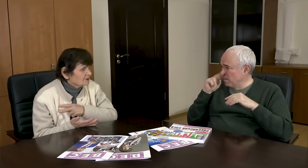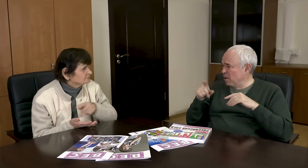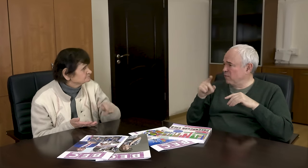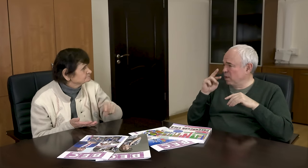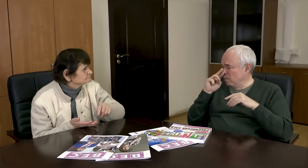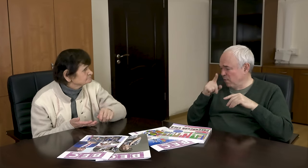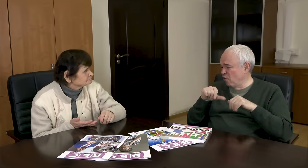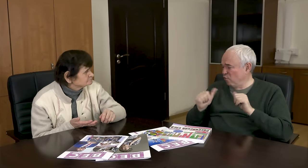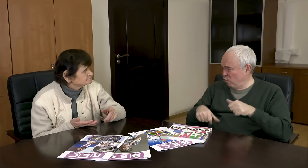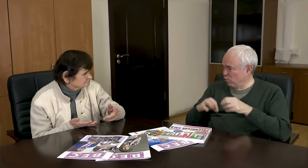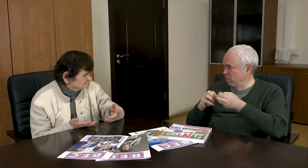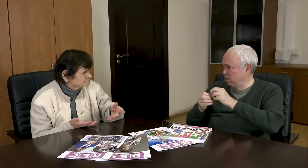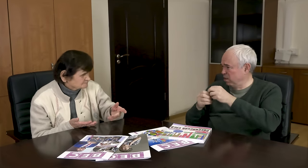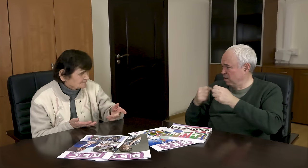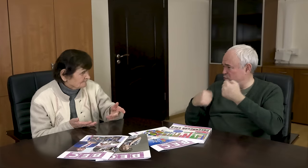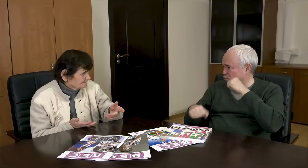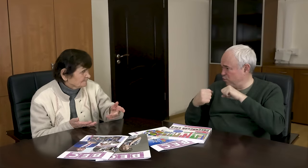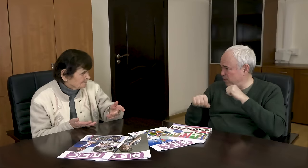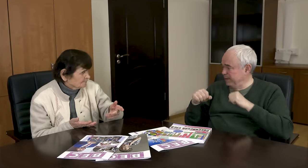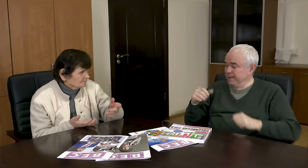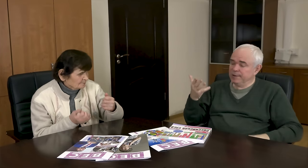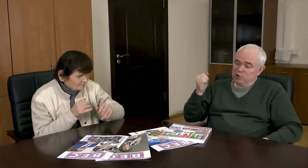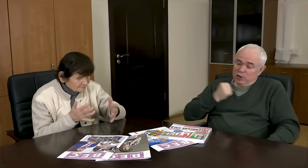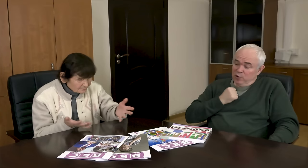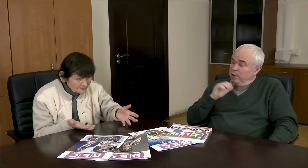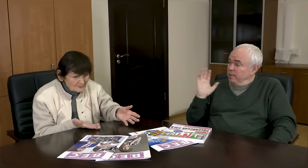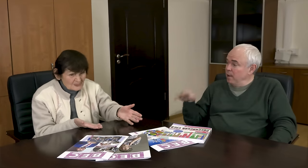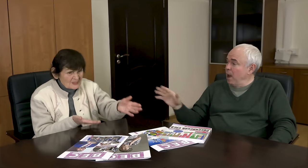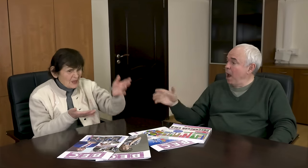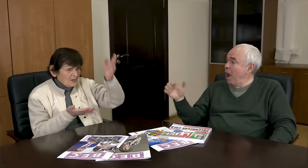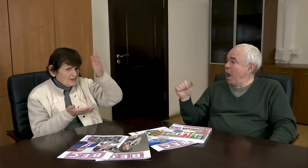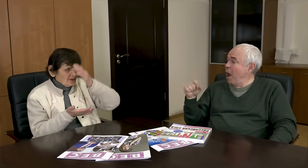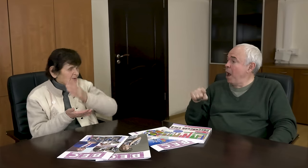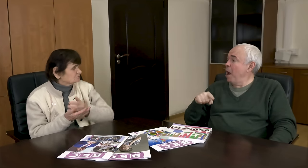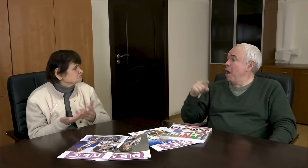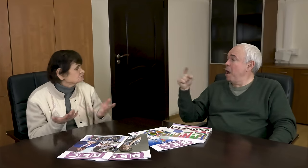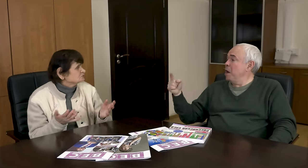It’s clear that the documents were filled out incorrectly. It's a pity!